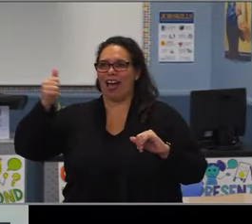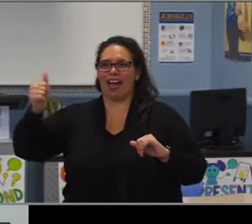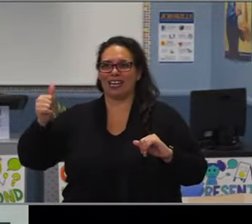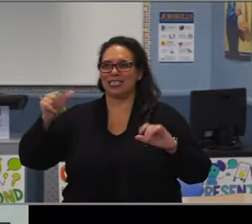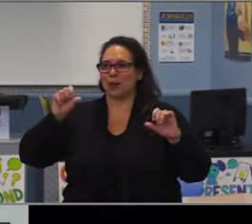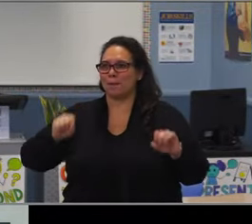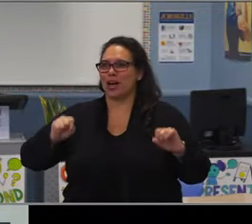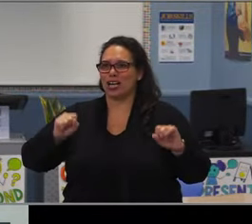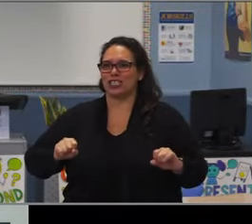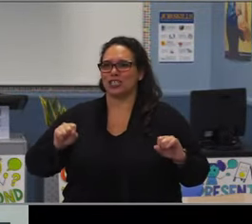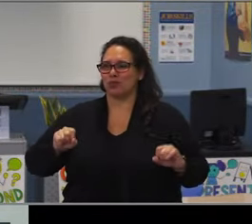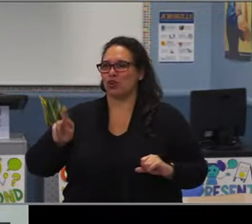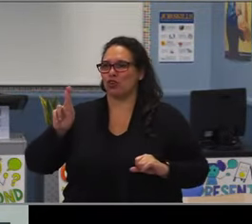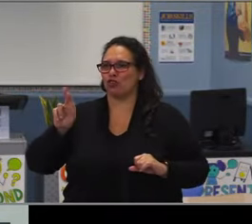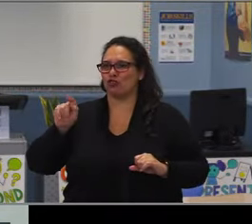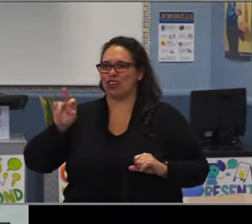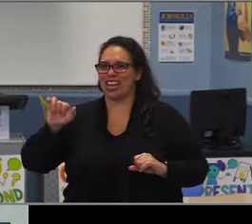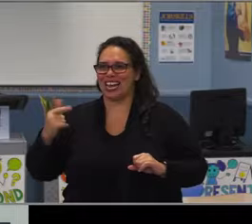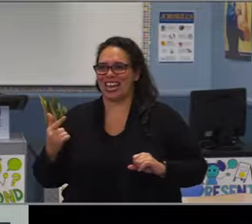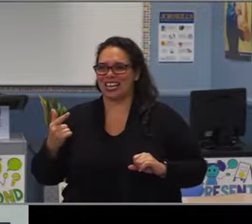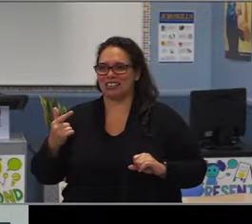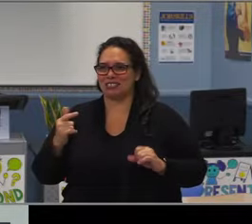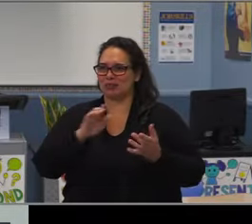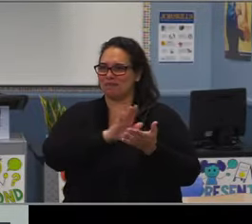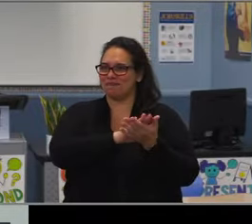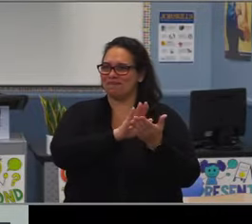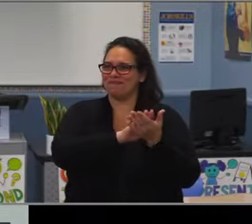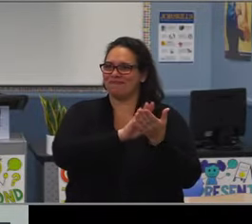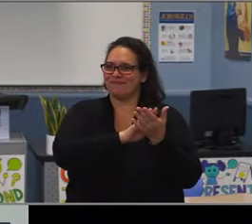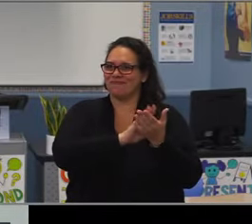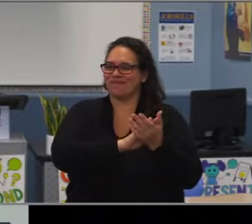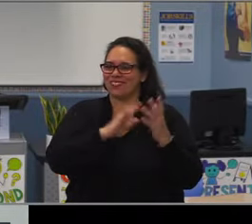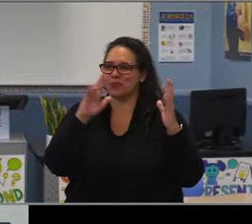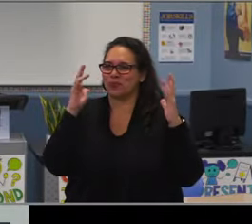to all students success, but particularly our most vulnerable students.